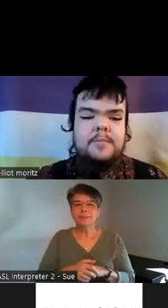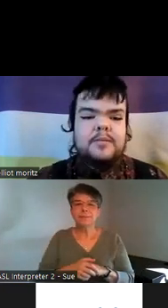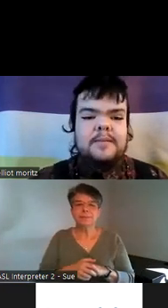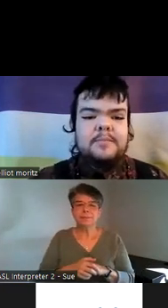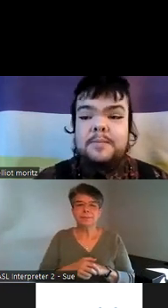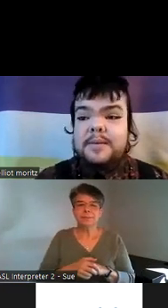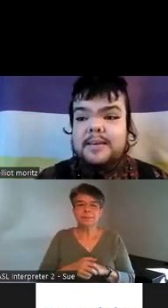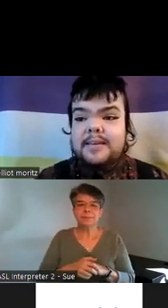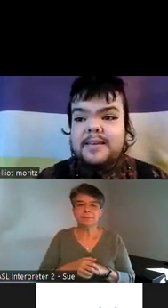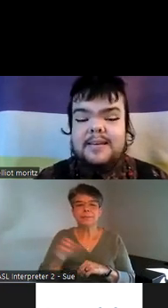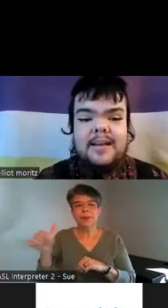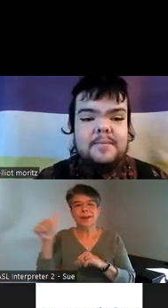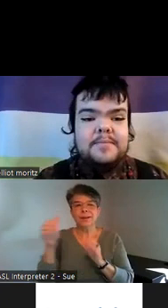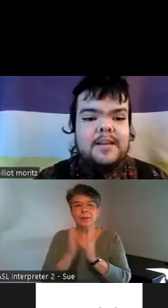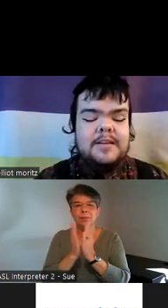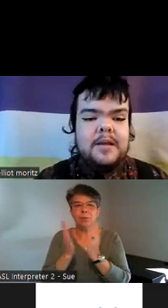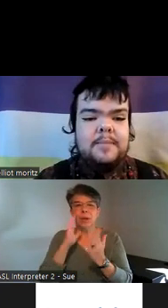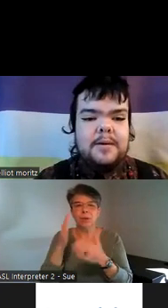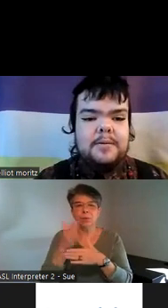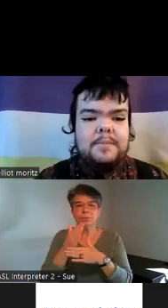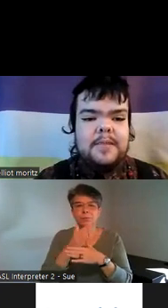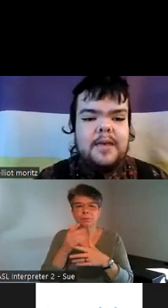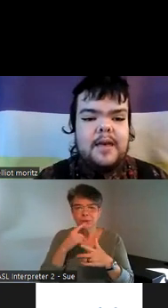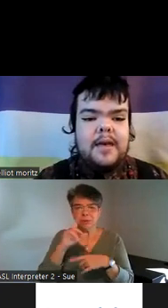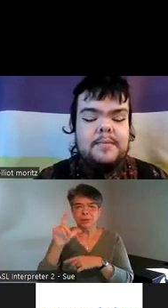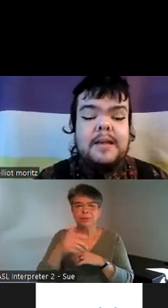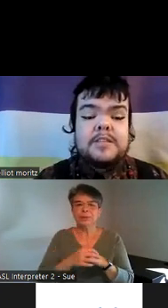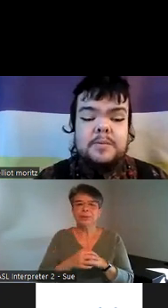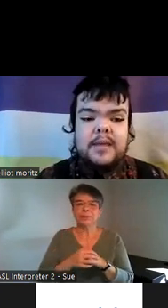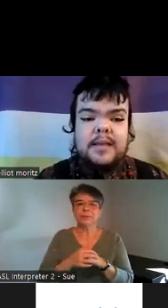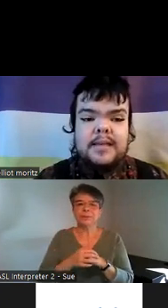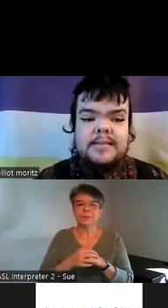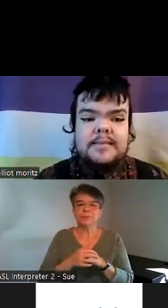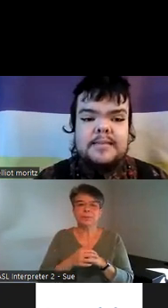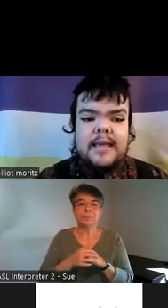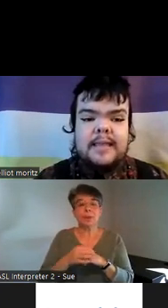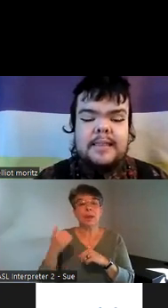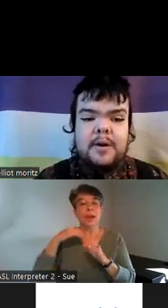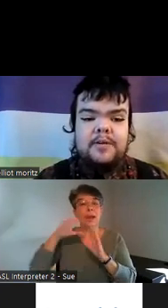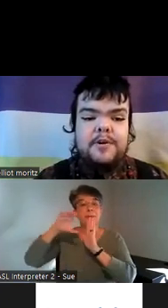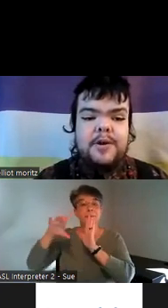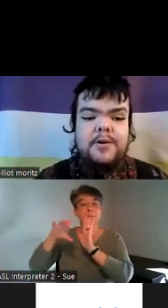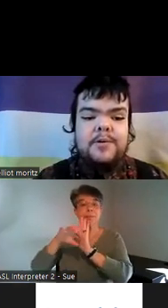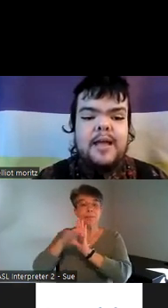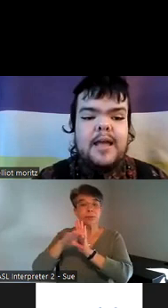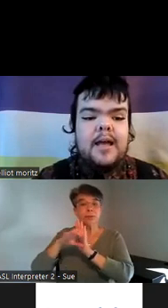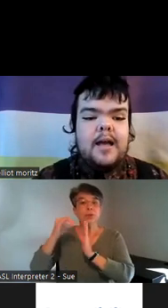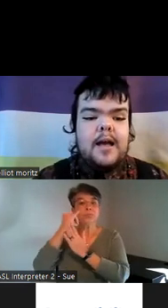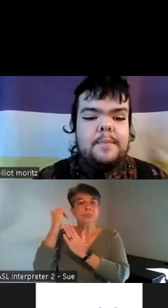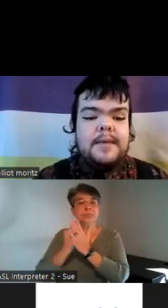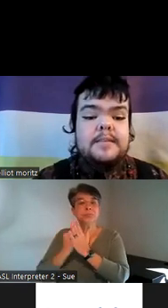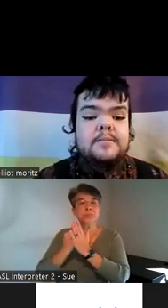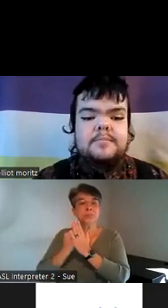a book that I'm going to be um talking about um next to it is a clip art photo um it's a